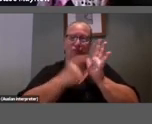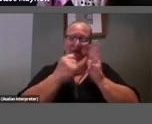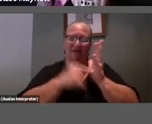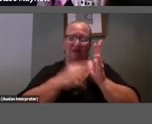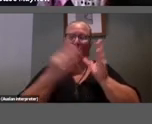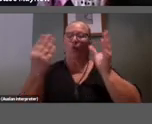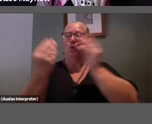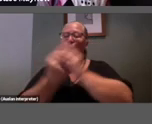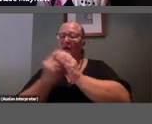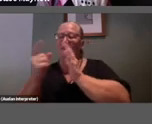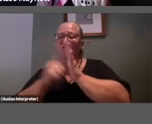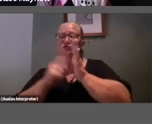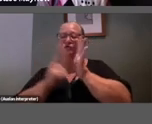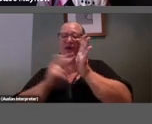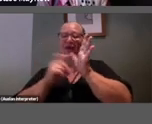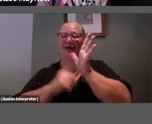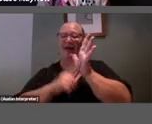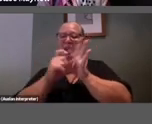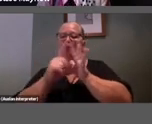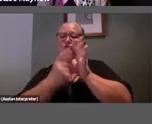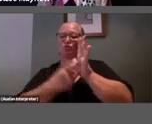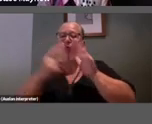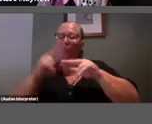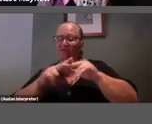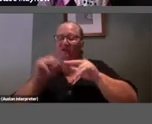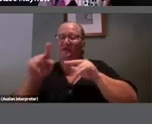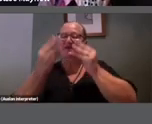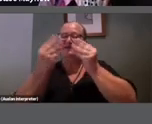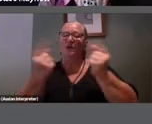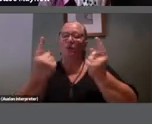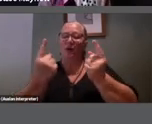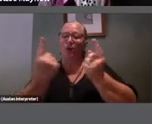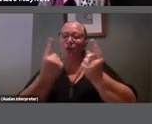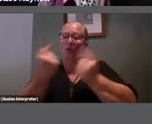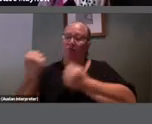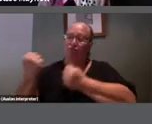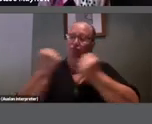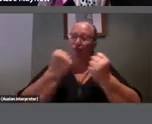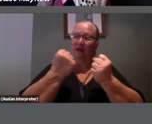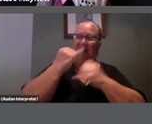of you might know is someone who brings international projects to Australia.